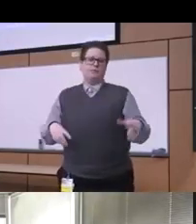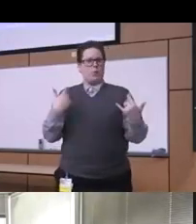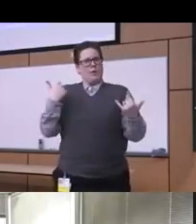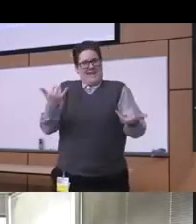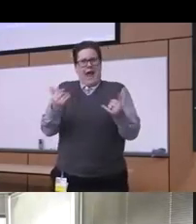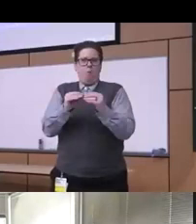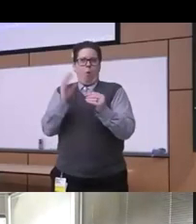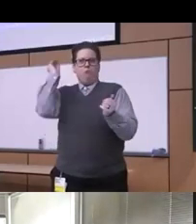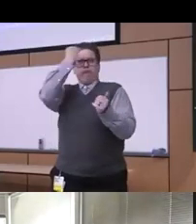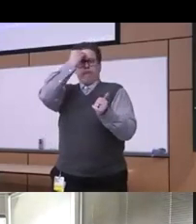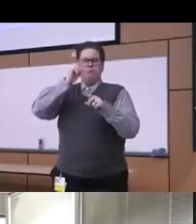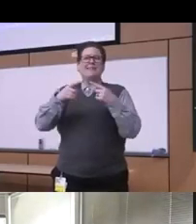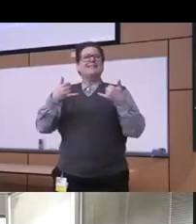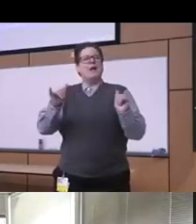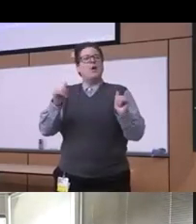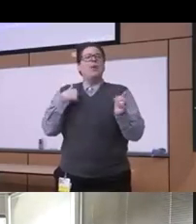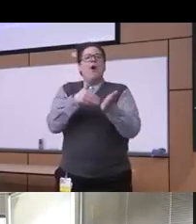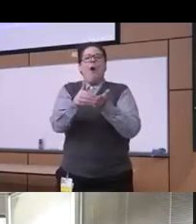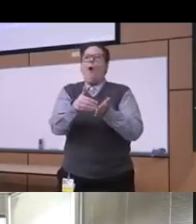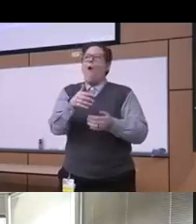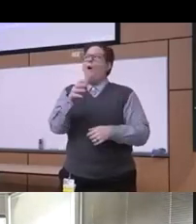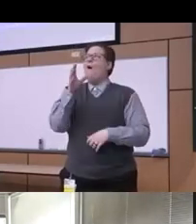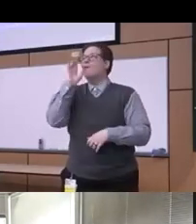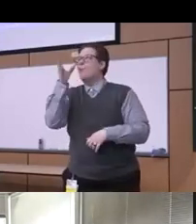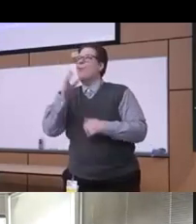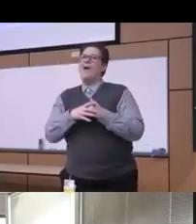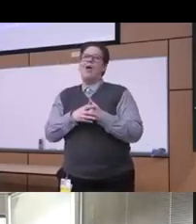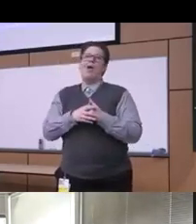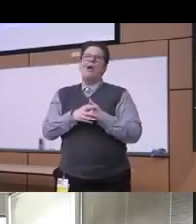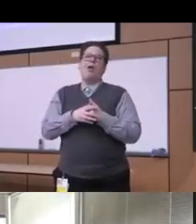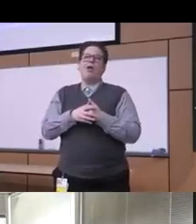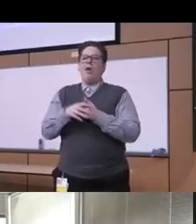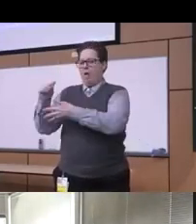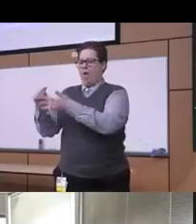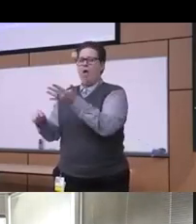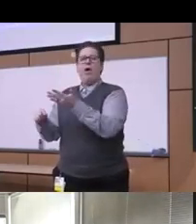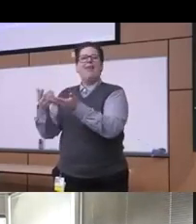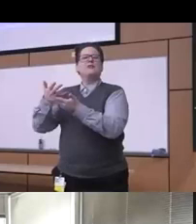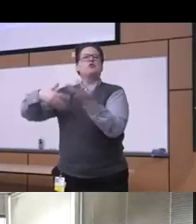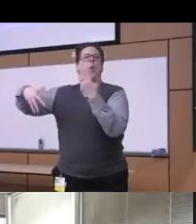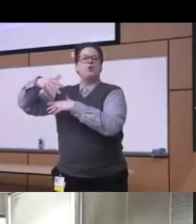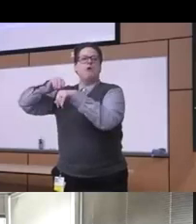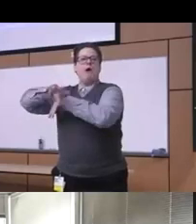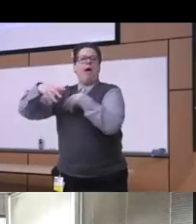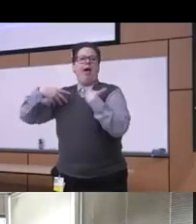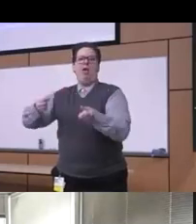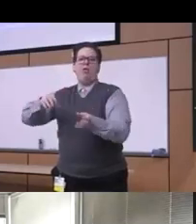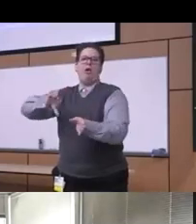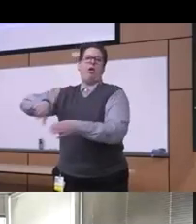have a tendency to really in a way dismiss it on some level or because of our own biases you know